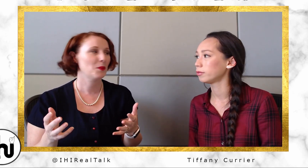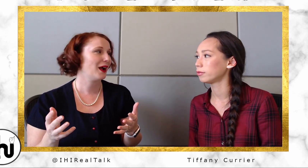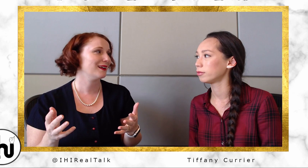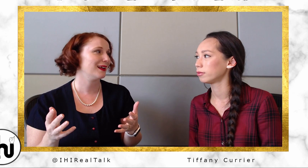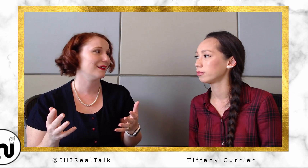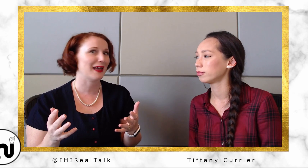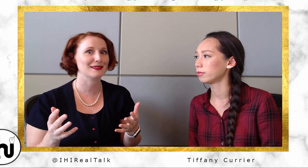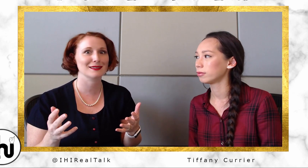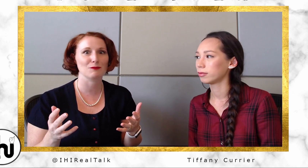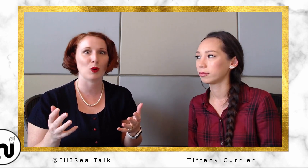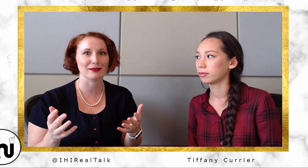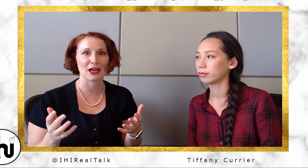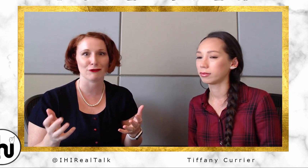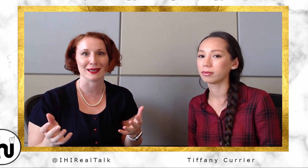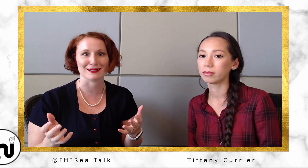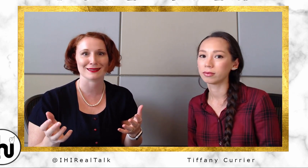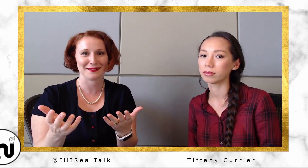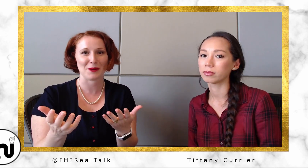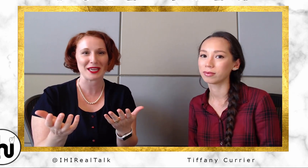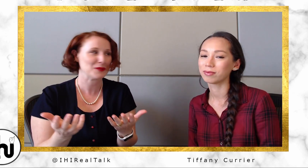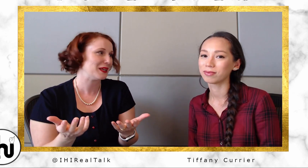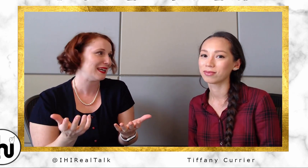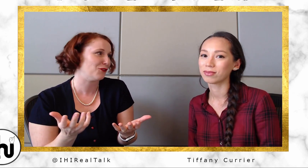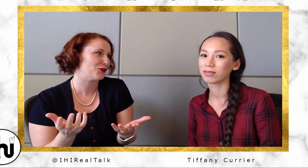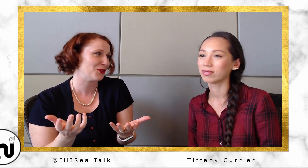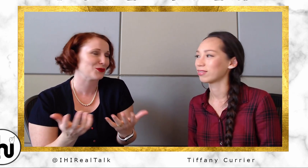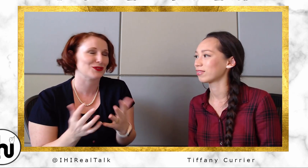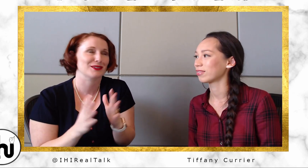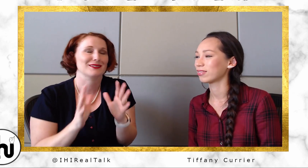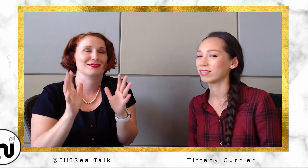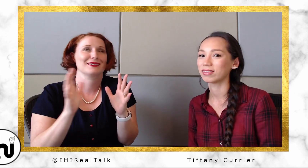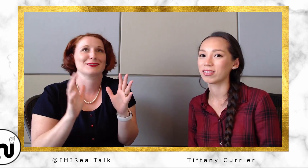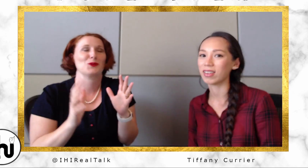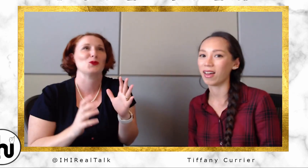that's what life is. Like, we get to be involved in those... It's just so cool!